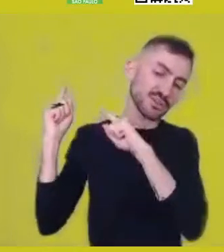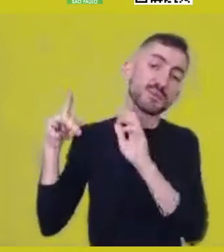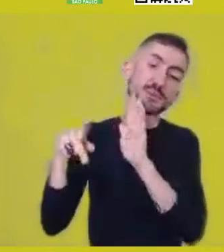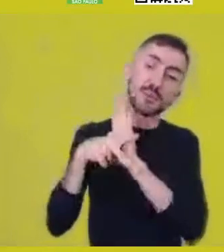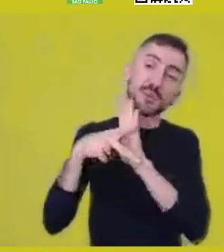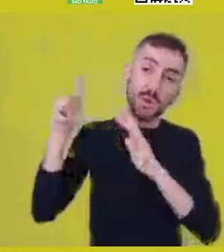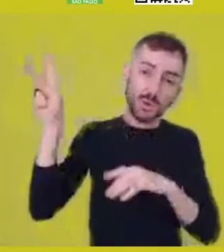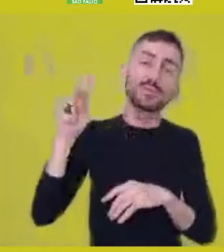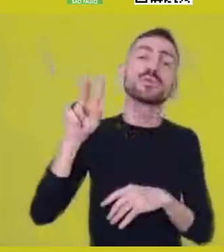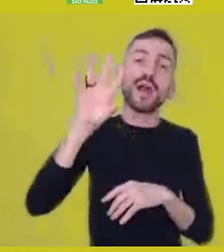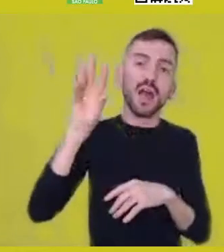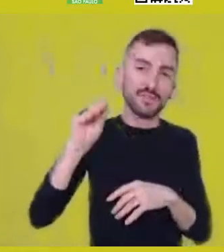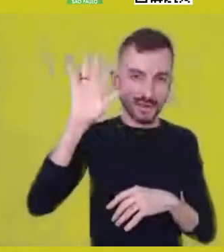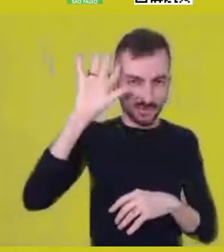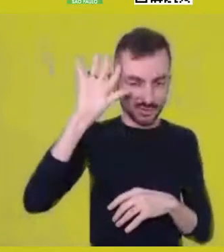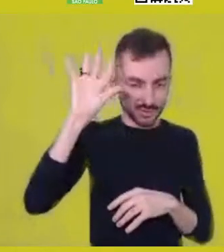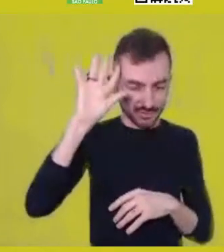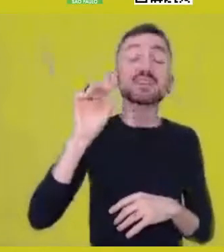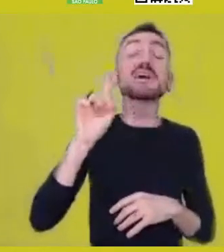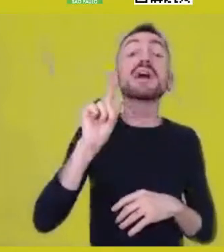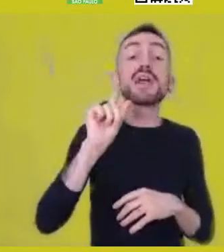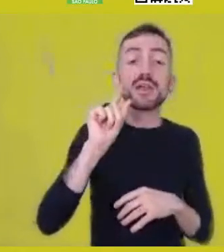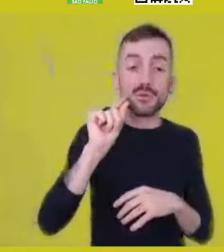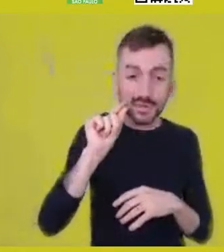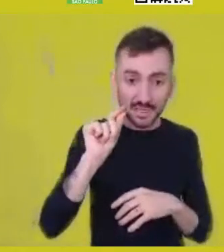it’s exactly the retrieval of this ancestry who lives within us,